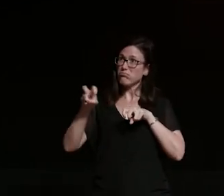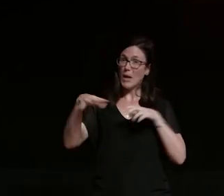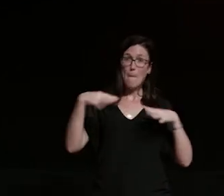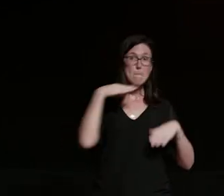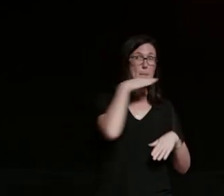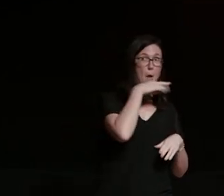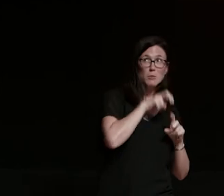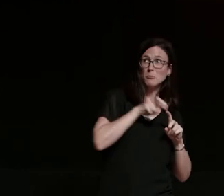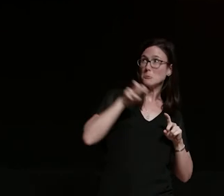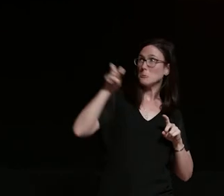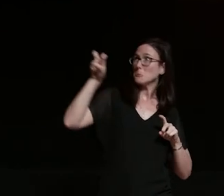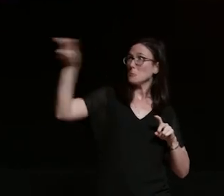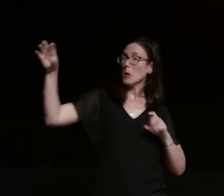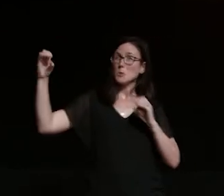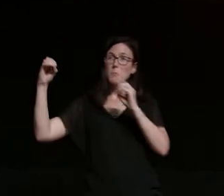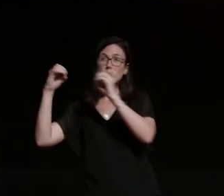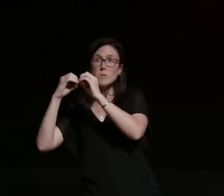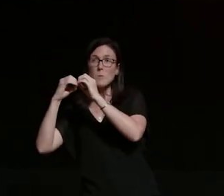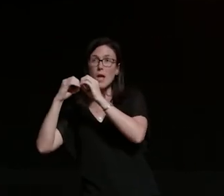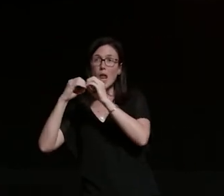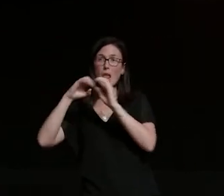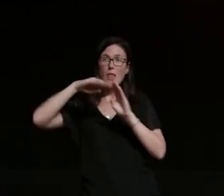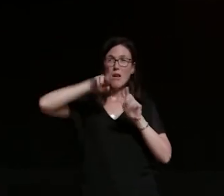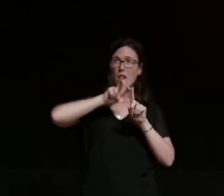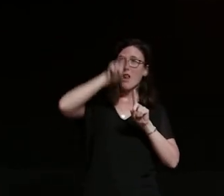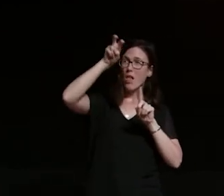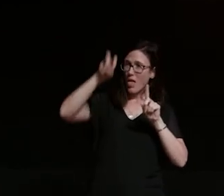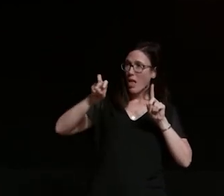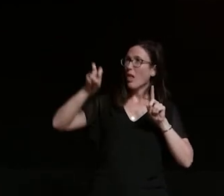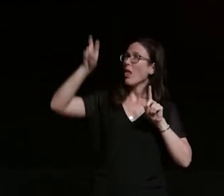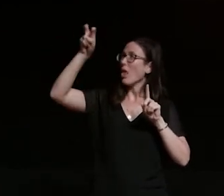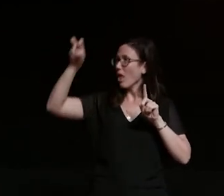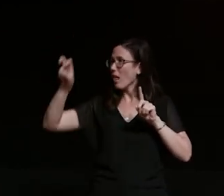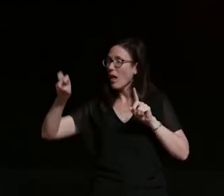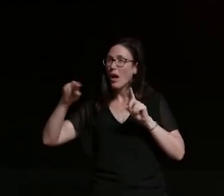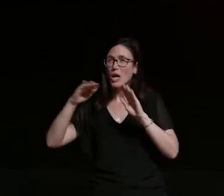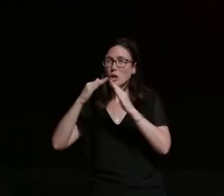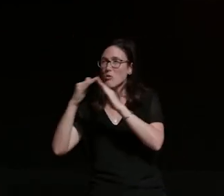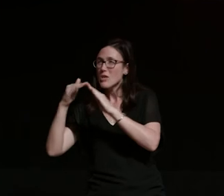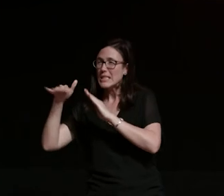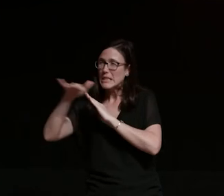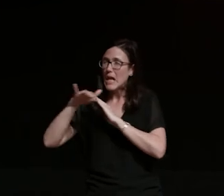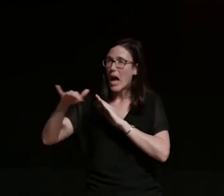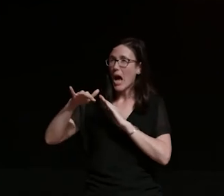through all the gorgeous snowy mountains outbacks towns and countrysides that australia has to offer